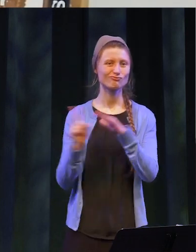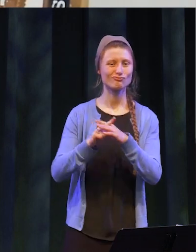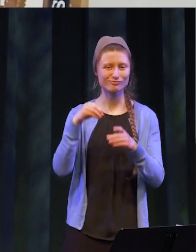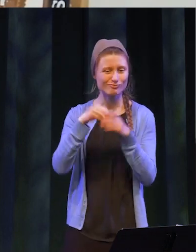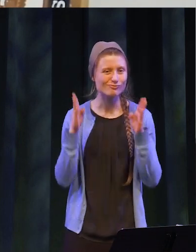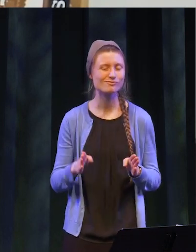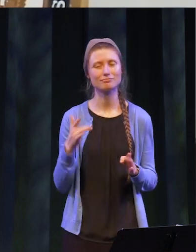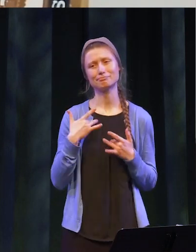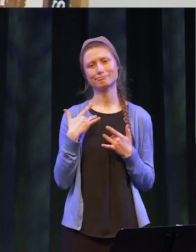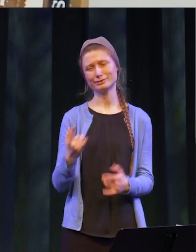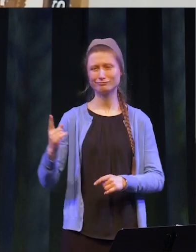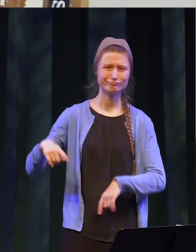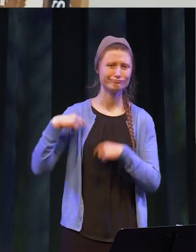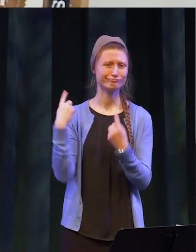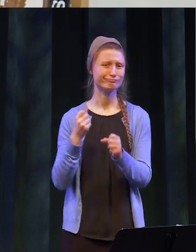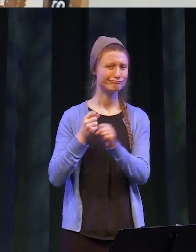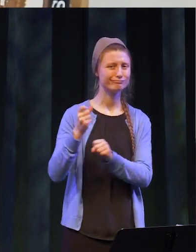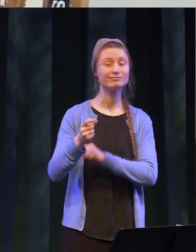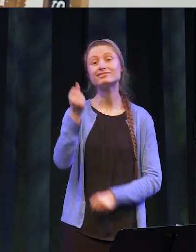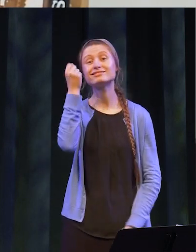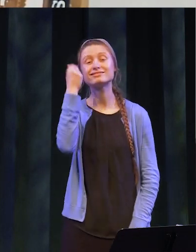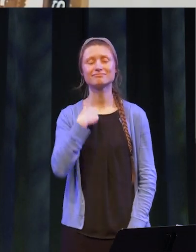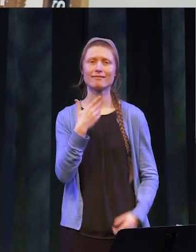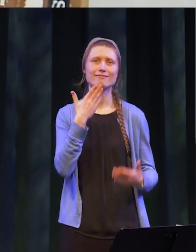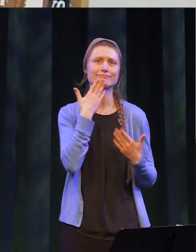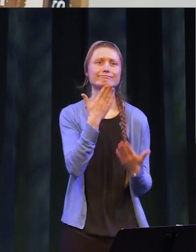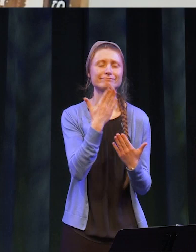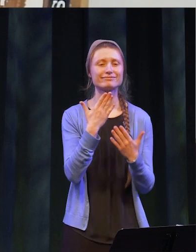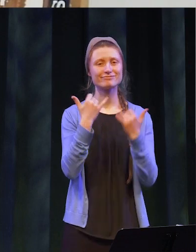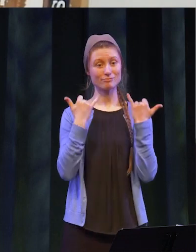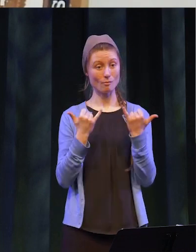as I do almost every year, but I’m grateful that modern technology allows us to still